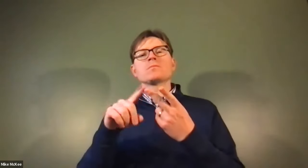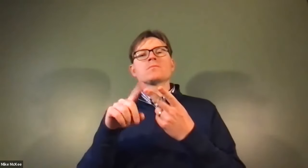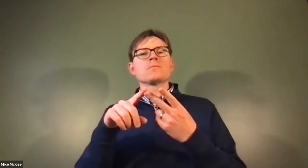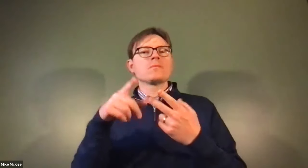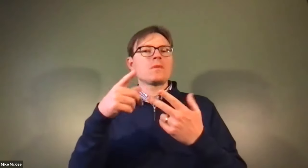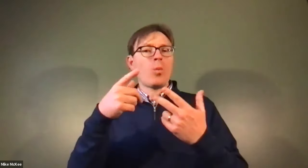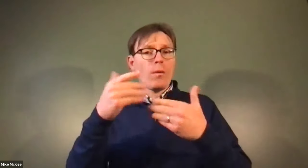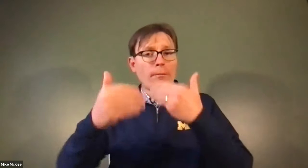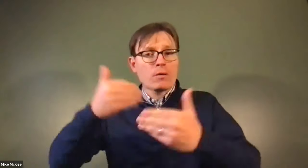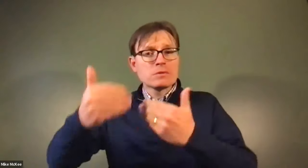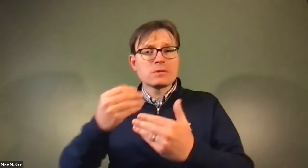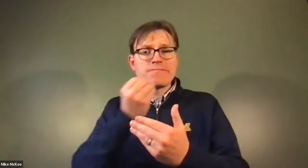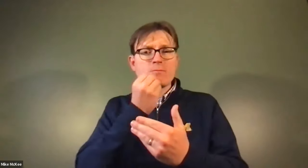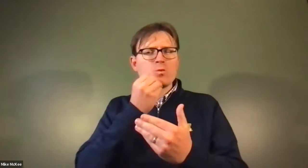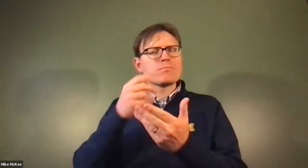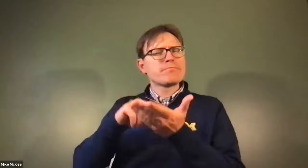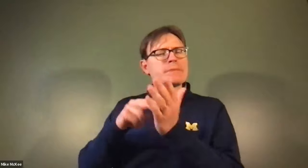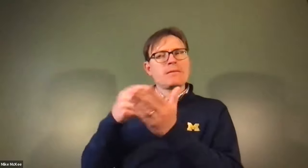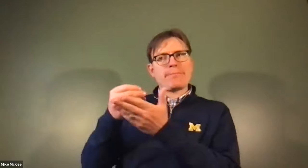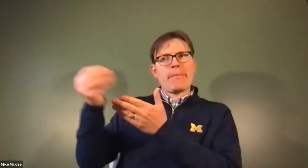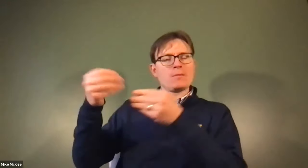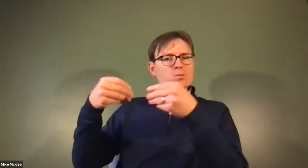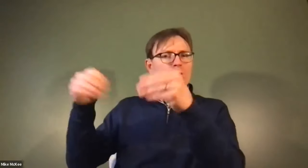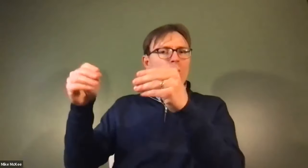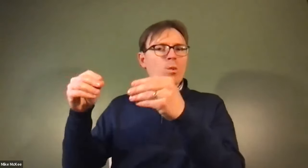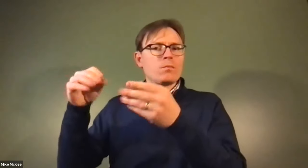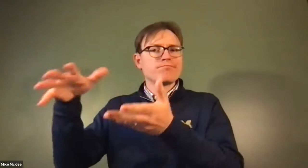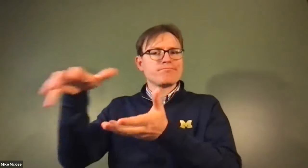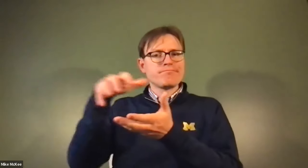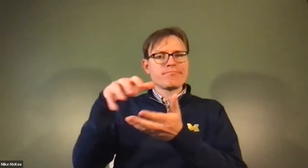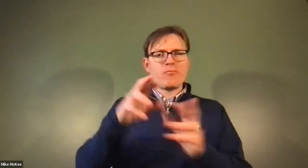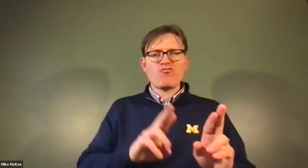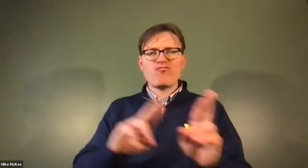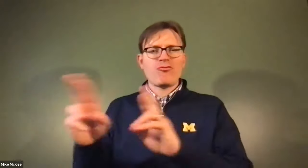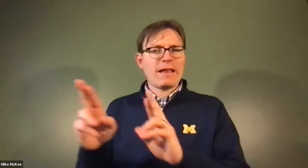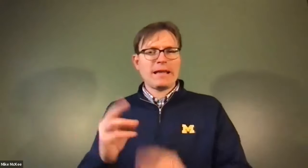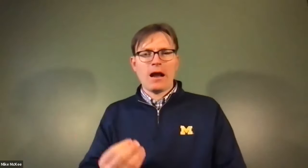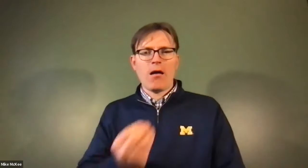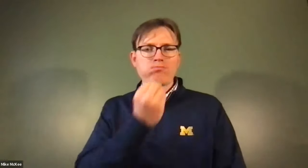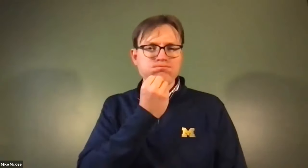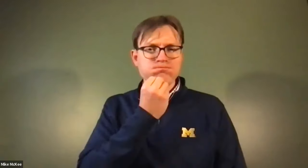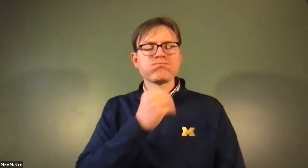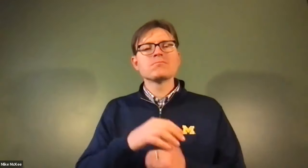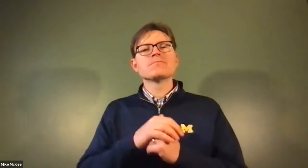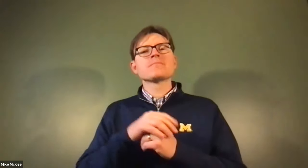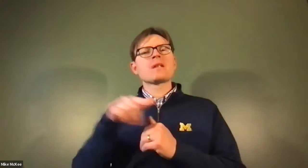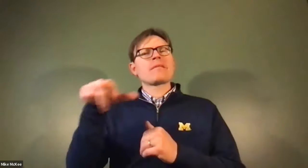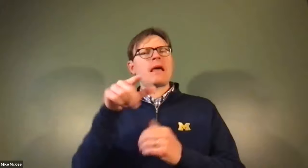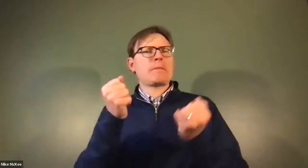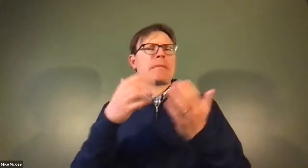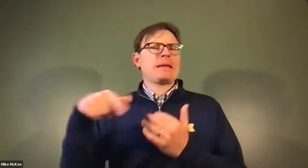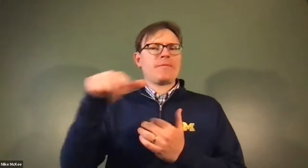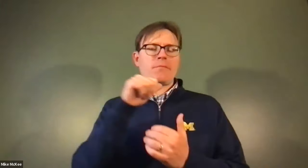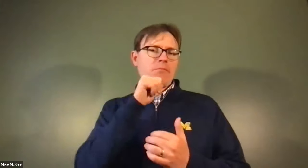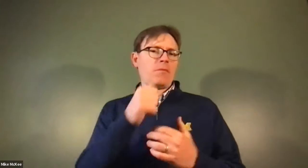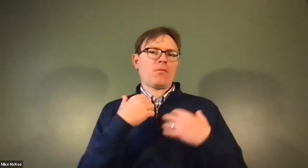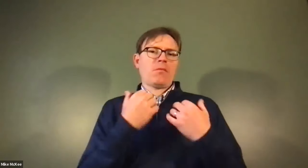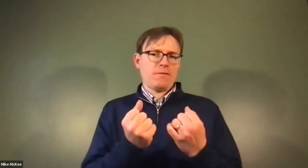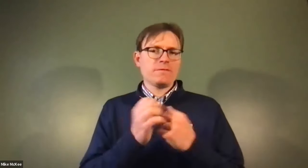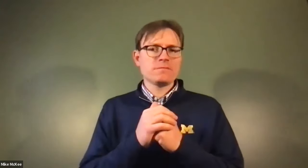James Cech: You frequent fast food, restaurants and plotter processed foods which tend to be bought from the store ready to eat.